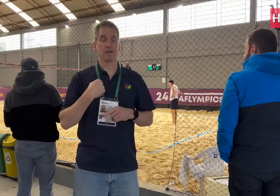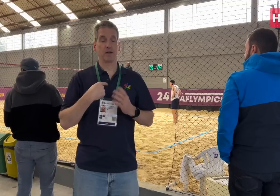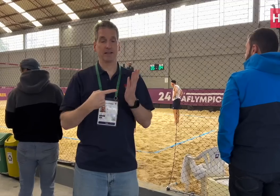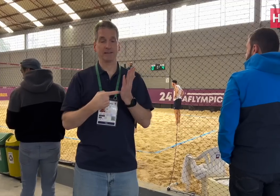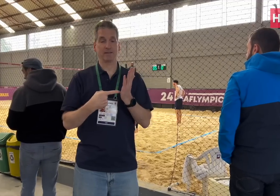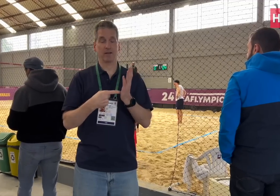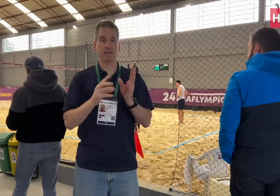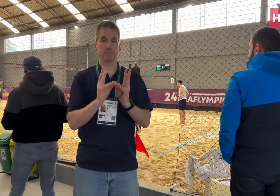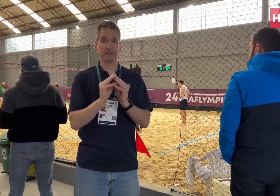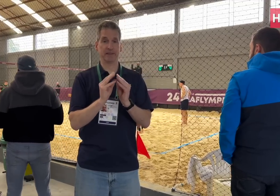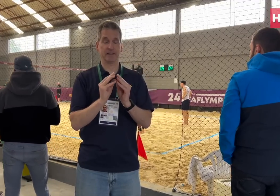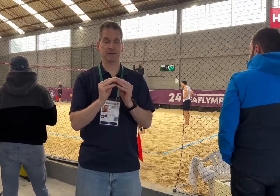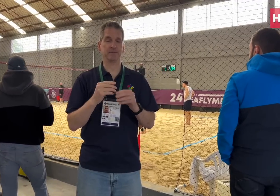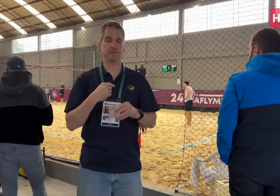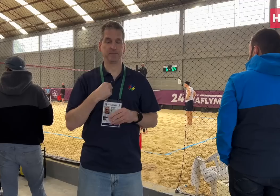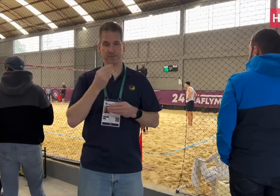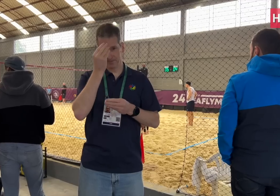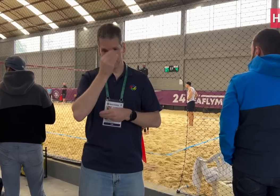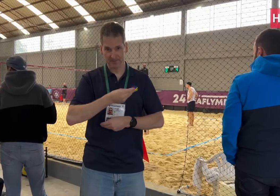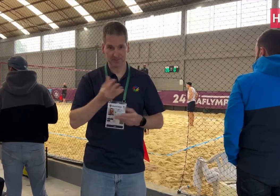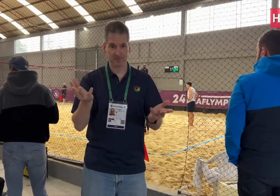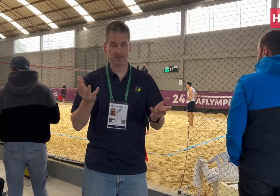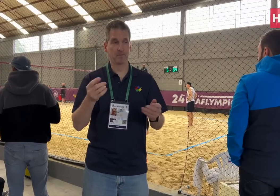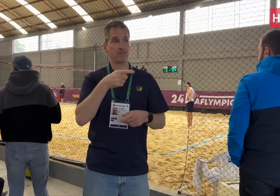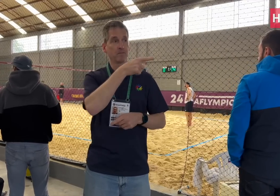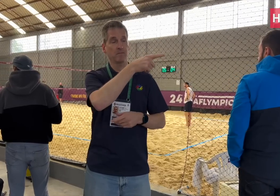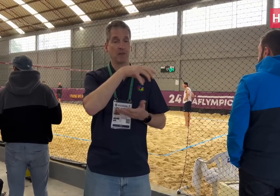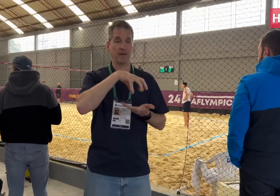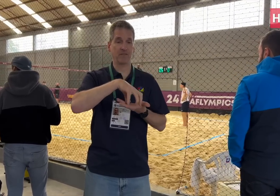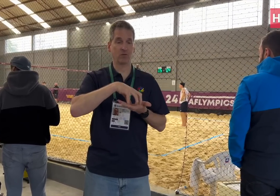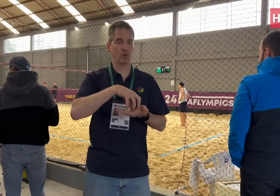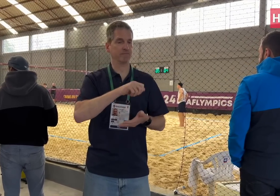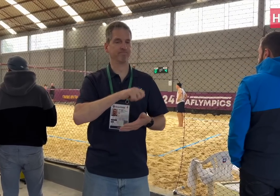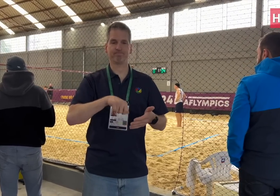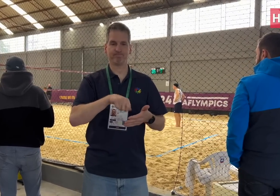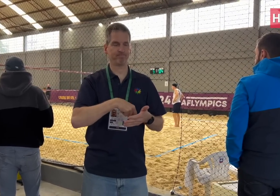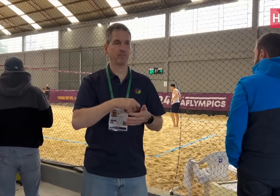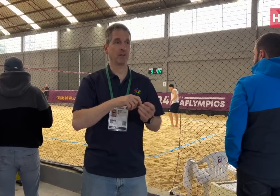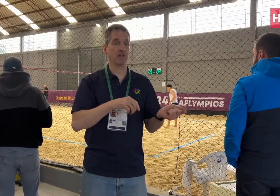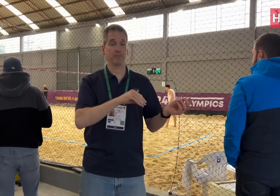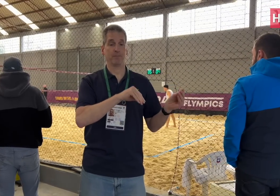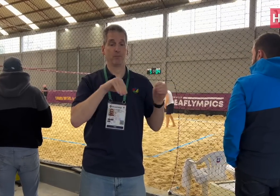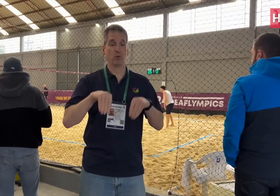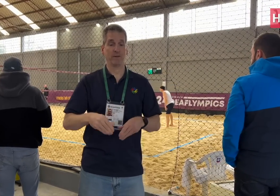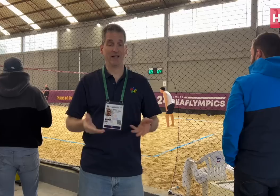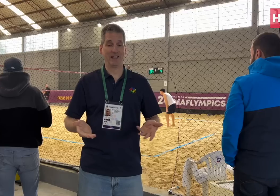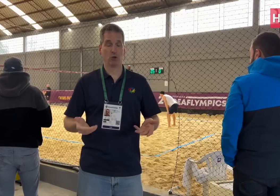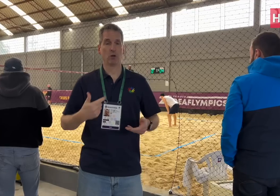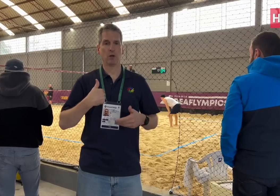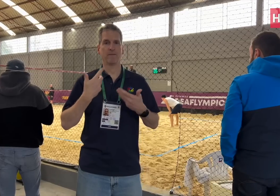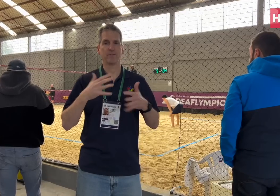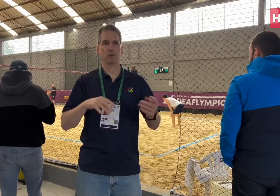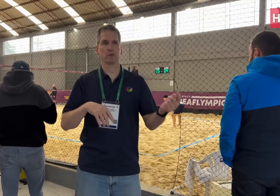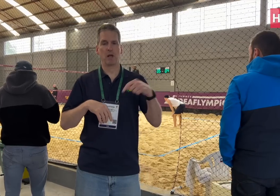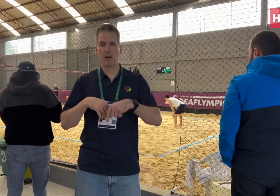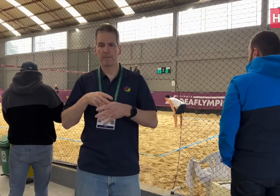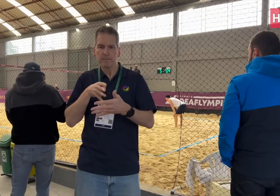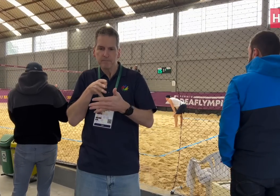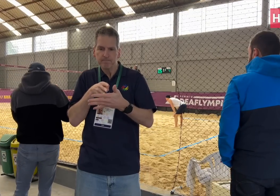At the TD meeting, I told them that since the original venue had to be canceled, I came here to evaluate the venue to confirm